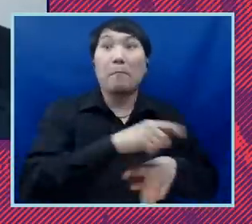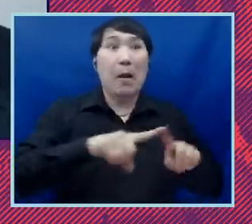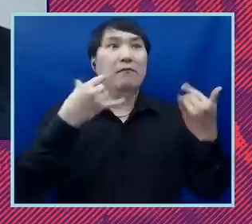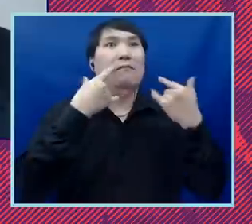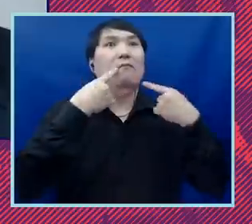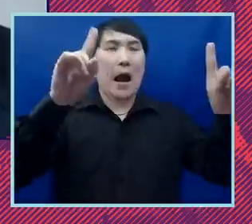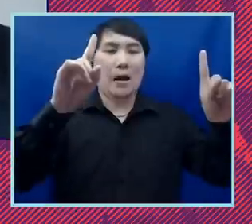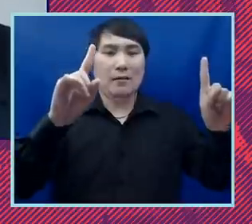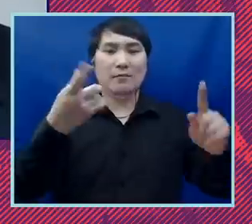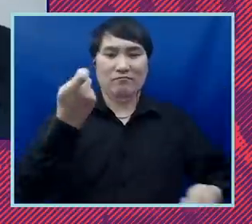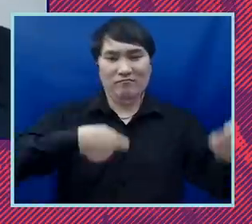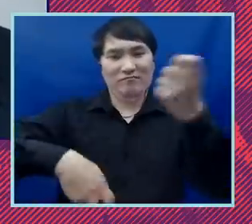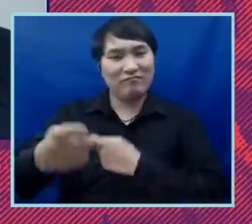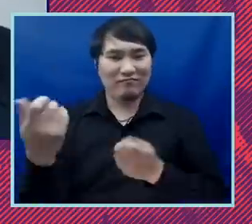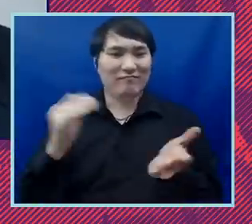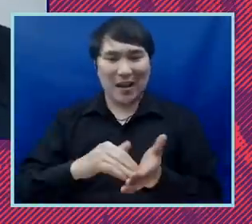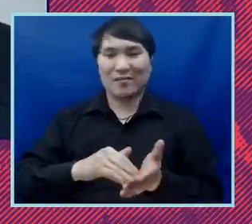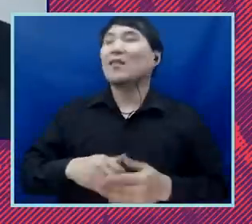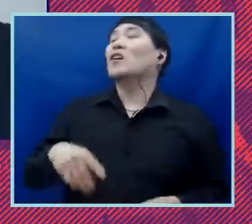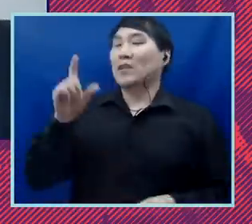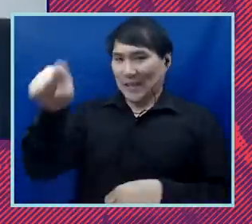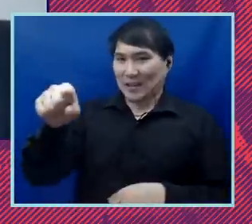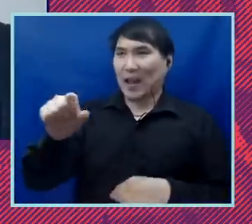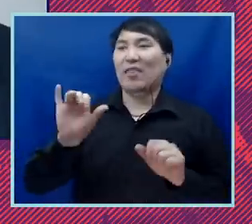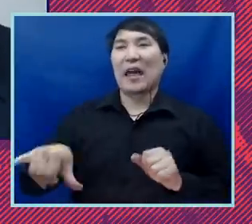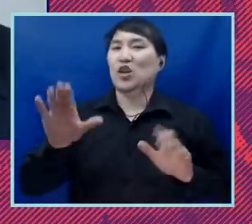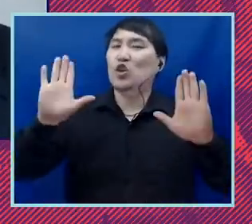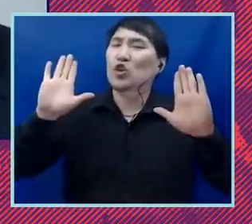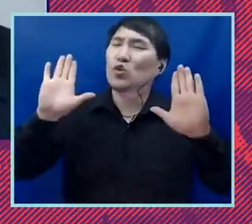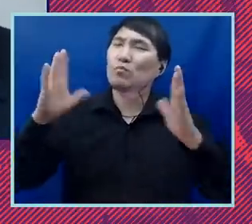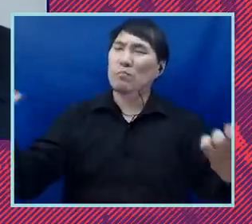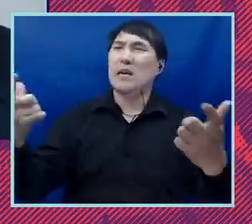So we've seen that be reversed. And we also had a huge win, obviously, on LGBT rights issues in the